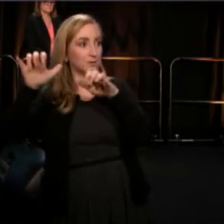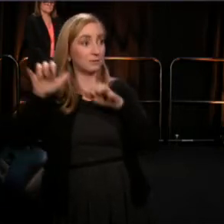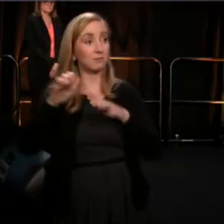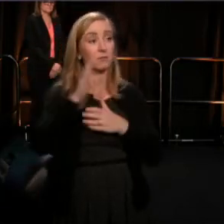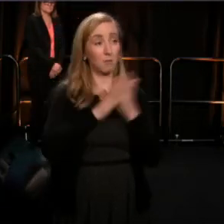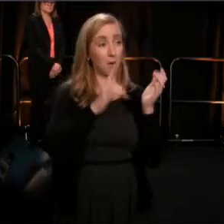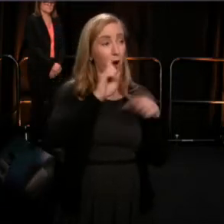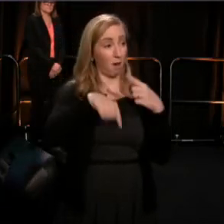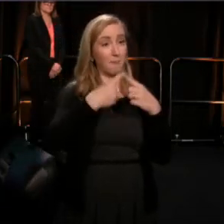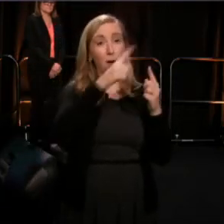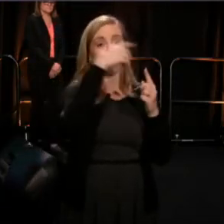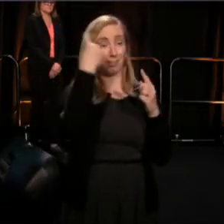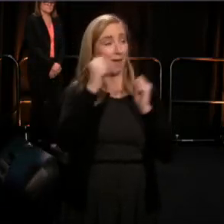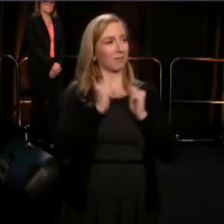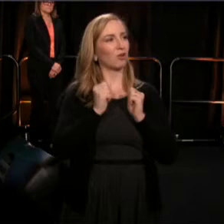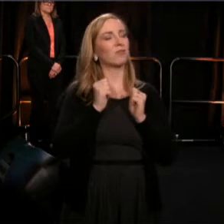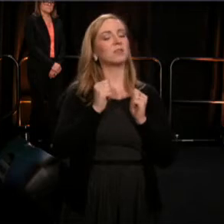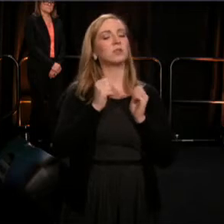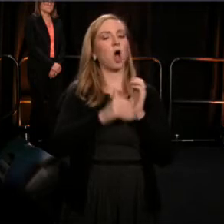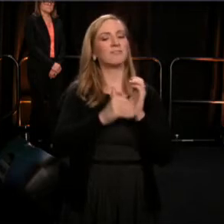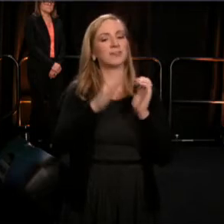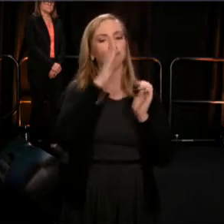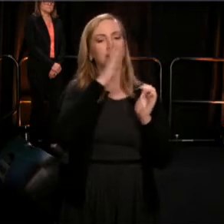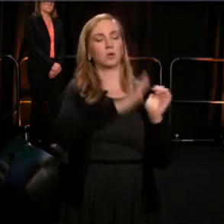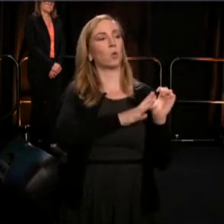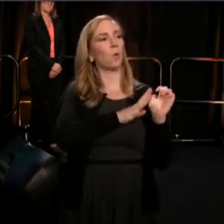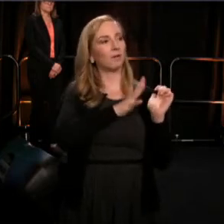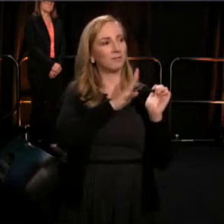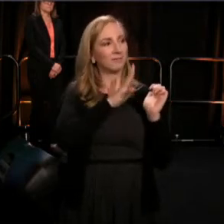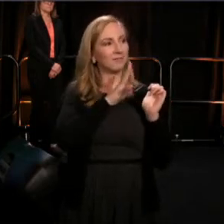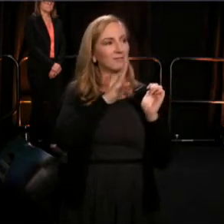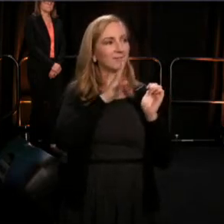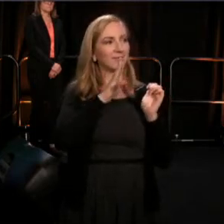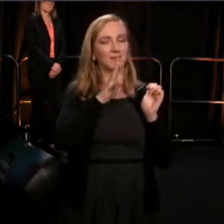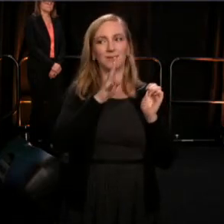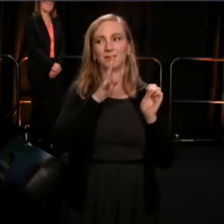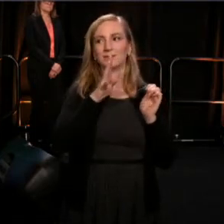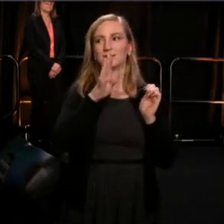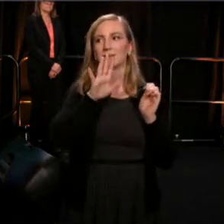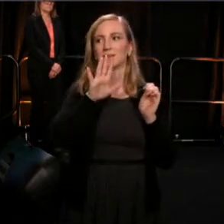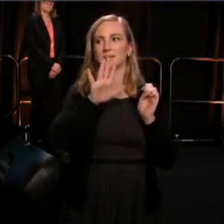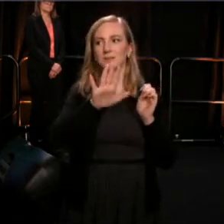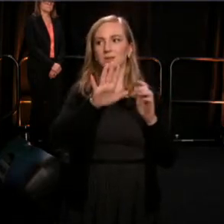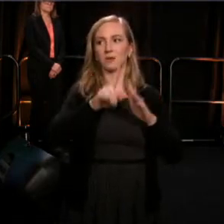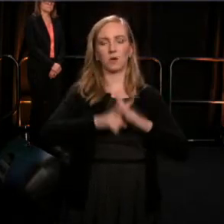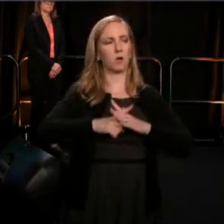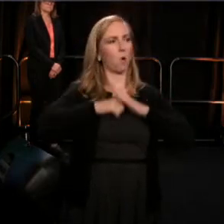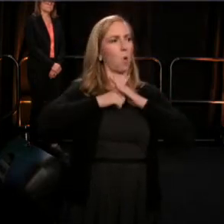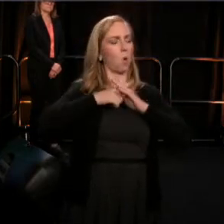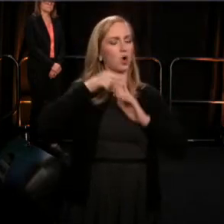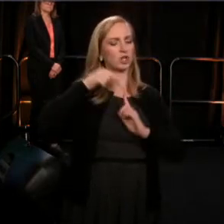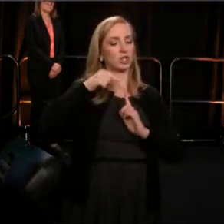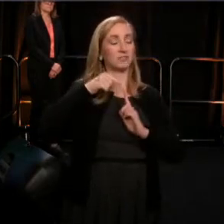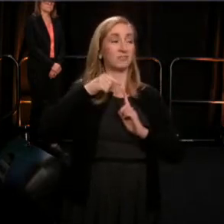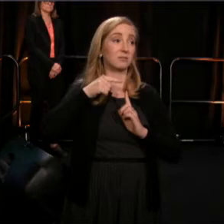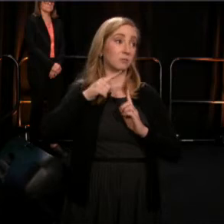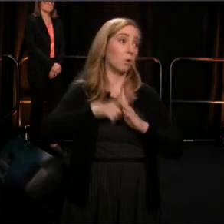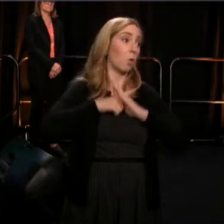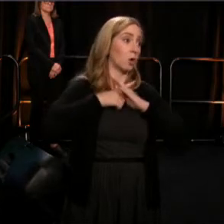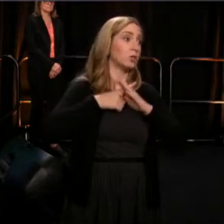but is seminal to its tradition, is its organs on the slave plantations of the South.